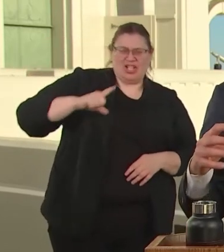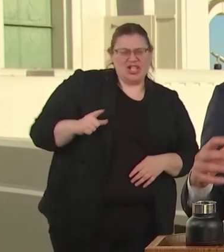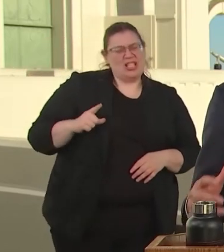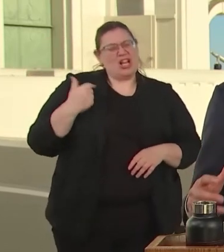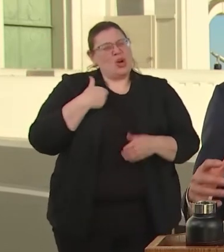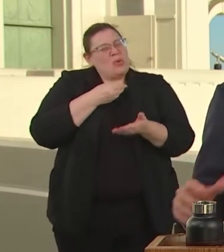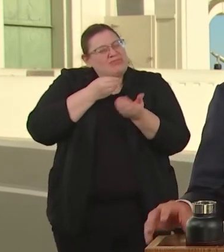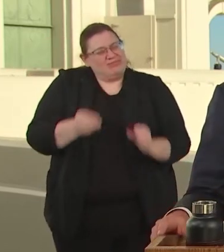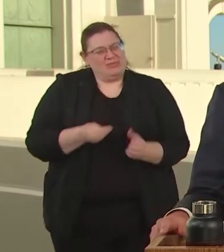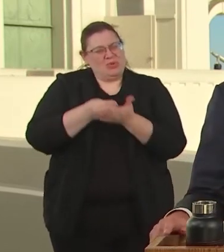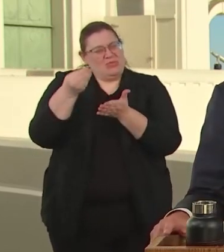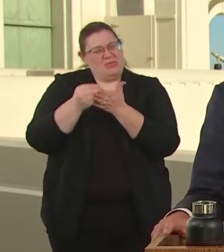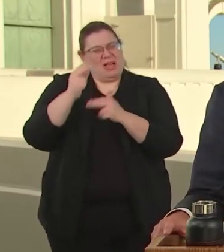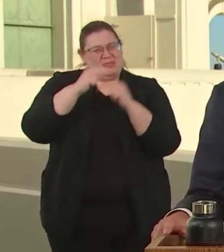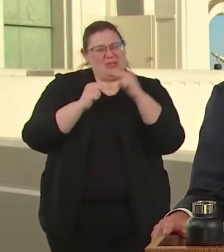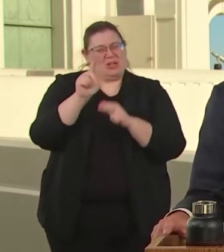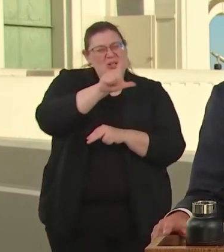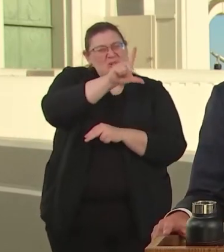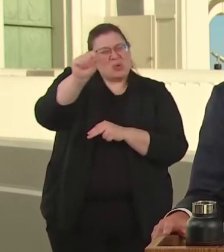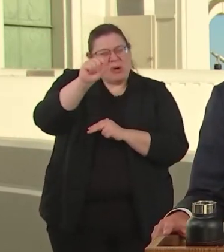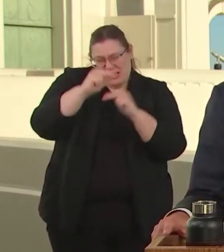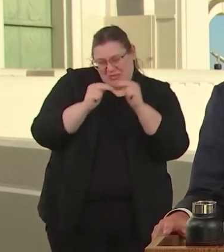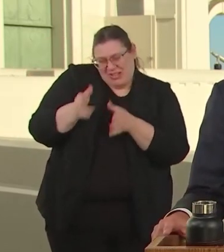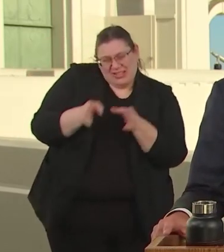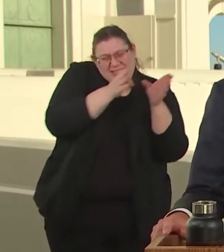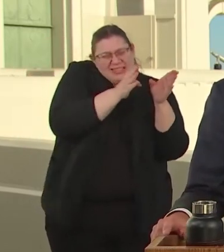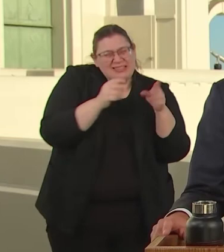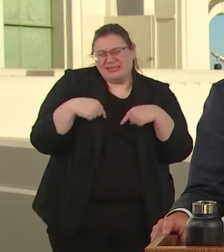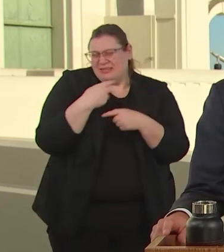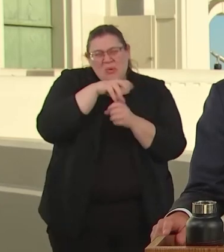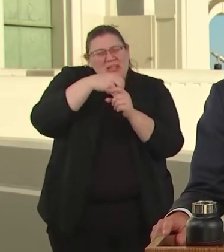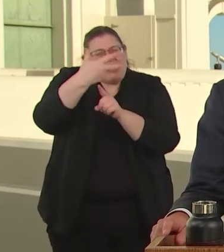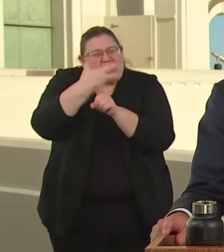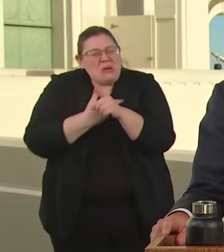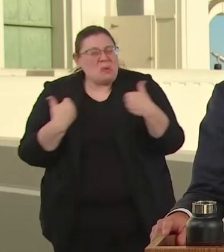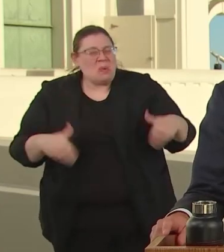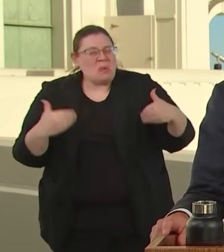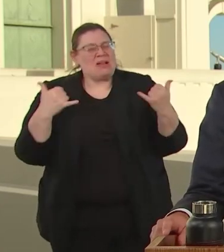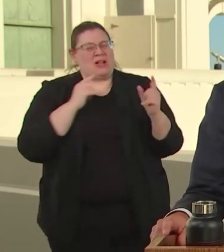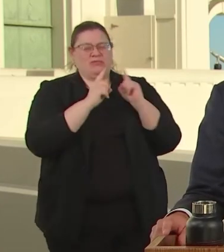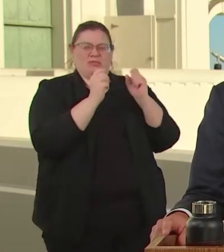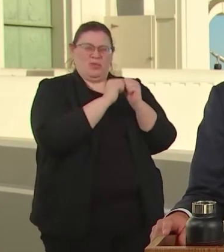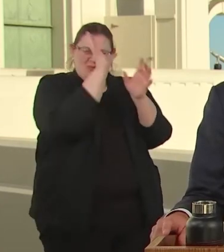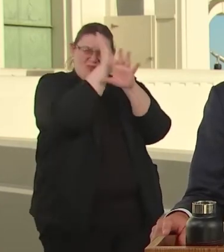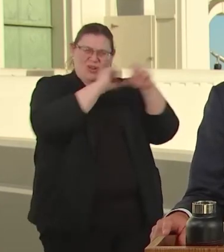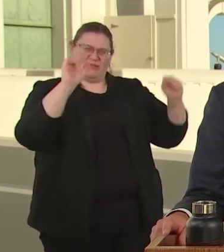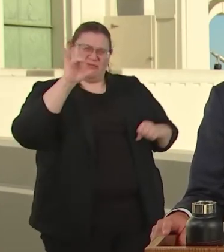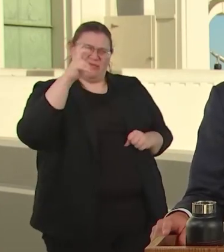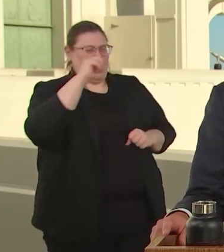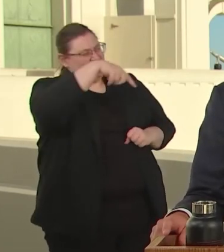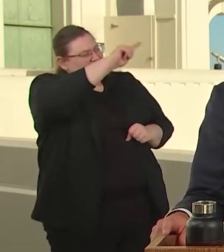NOW WE'RE TALKING TO THE BIDEN ADMINISTRATION ABOUT BUILDING ON THESE MODELS NATIONALLY AND